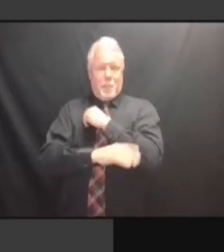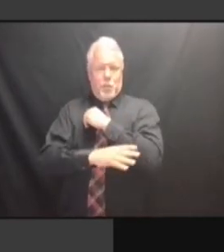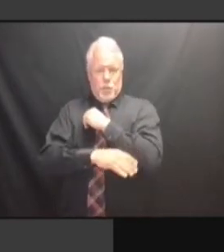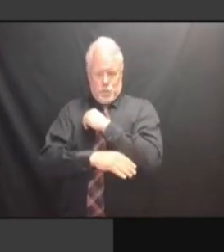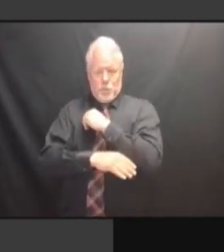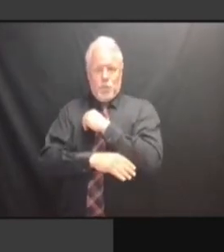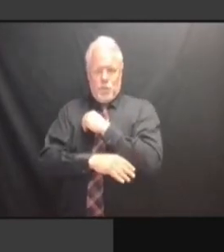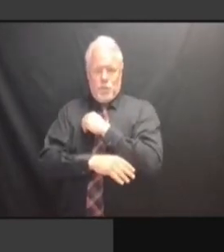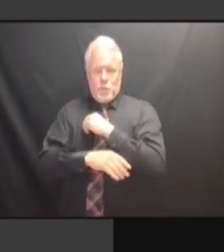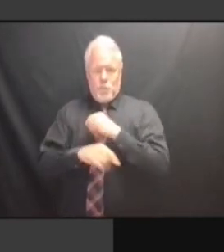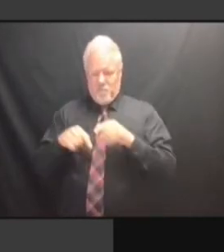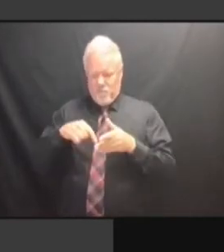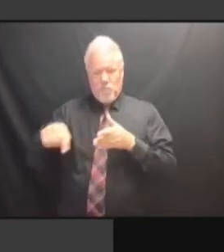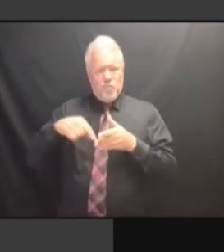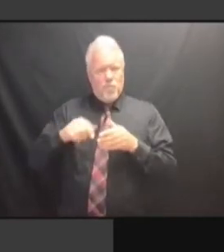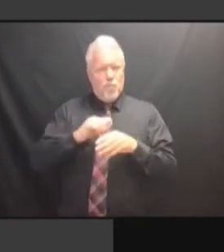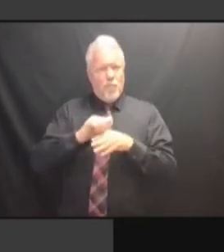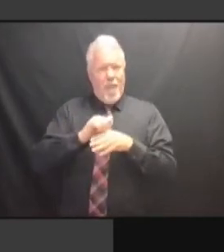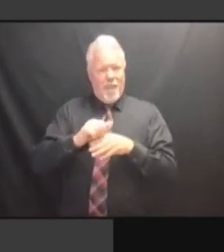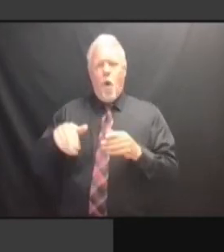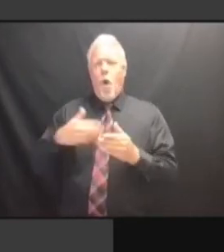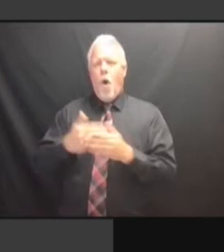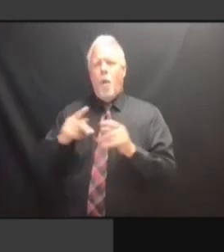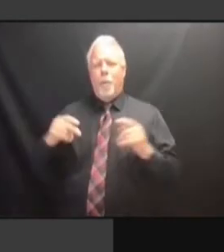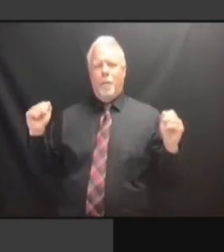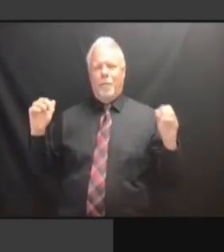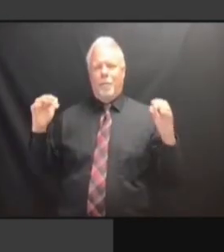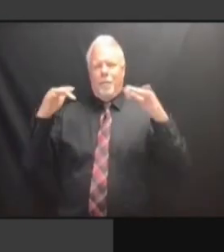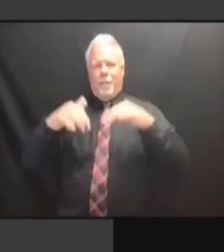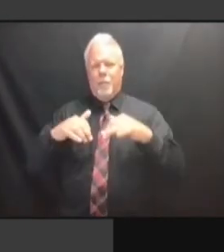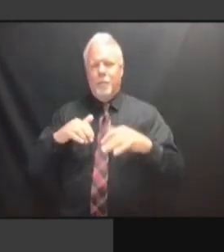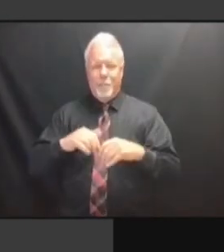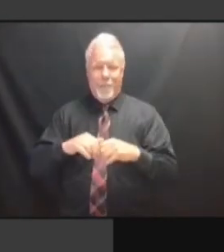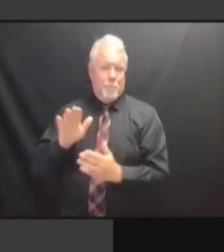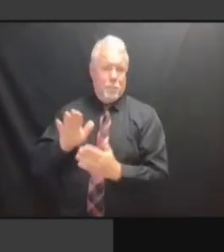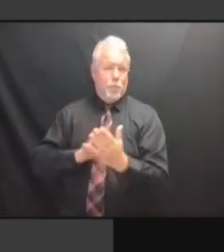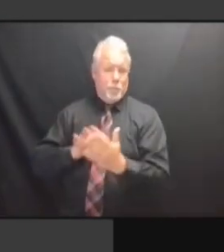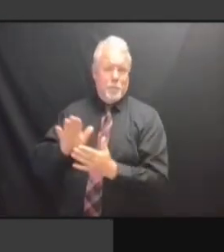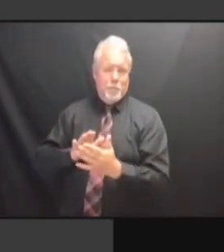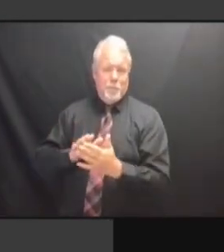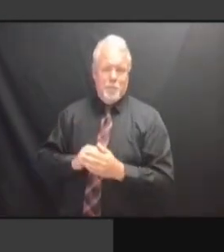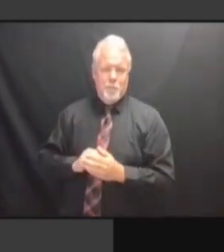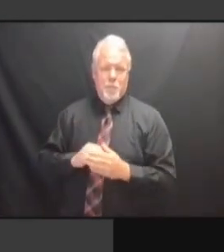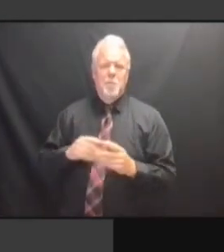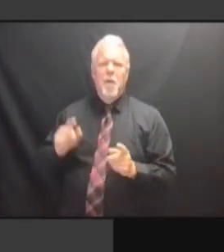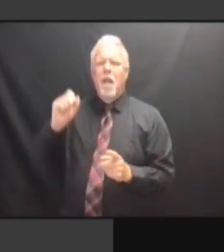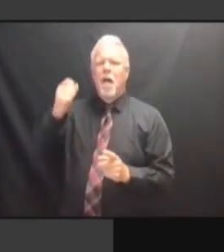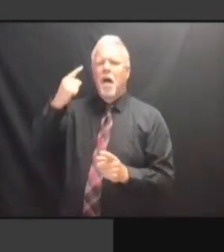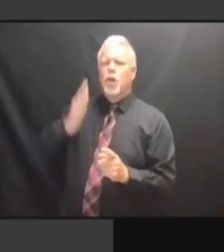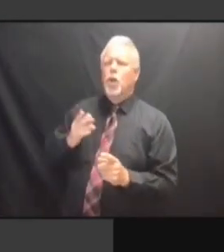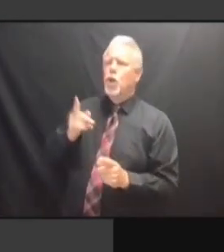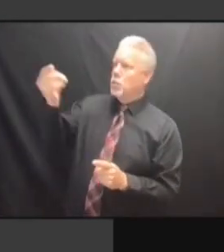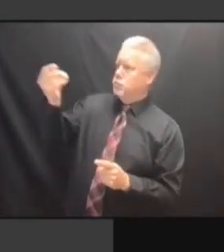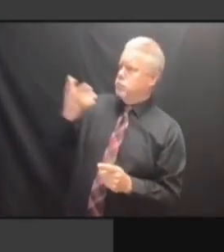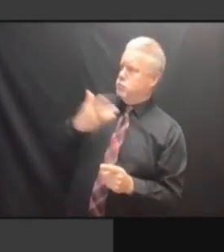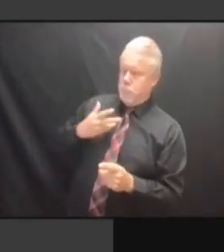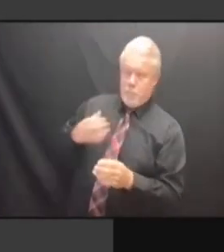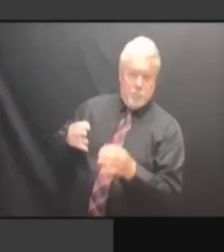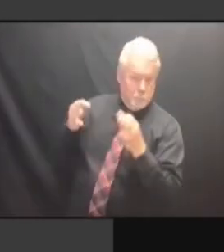TO HAPPEN WITH THAT. AND WE HAVE NOT TO HAPPEN WITH THAT. AND WE HAVE NOT RECEIVED TO HAPPEN WITH THAT. AND WE HAVE NOT RECEIVED ANY AND WE HAVE NOT RECEIVED ANY AND WE HAVE NOT RECEIVED ANY ADDITIONAL AND WE HAVE NOT RECEIVED ANY ADDITIONAL GUIDANCE AND WE HAVE NOT RECEIVED ANY ADDITIONAL GUIDANCE FROM AND WE HAVE NOT RECEIVED ANY ADDITIONAL GUIDANCE FROM THEM AND WE HAVE NOT RECEIVED ANY ADDITIONAL GUIDANCE FROM THEM ON ADDITIONAL GUIDANCE FROM THEM ON ADDITIONAL GUIDANCE FROM THEM ON THAT ADDITIONAL GUIDANCE FROM THEM ON THAT OTHER ADDITIONAL GUIDANCE FROM THEM ON THAT OTHER THAN ADDITIONAL GUIDANCE FROM THEM ON THAT OTHER THAN THEY'RE THAT OTHER THAN THEY'RE THAT OTHER THAN THEY'RE REEVALUATING THAT OTHER THAN THEY'RE REEVALUATING IT. REEVALUATING IT. REEVALUATING IT. IS REEVALUATING IT. IS IT REEVALUATING IT. IS IT SOMETHING REEVALUATING IT. IS IT SOMETHING TO REEVALUATING IT. IS IT SOMETHING TO CONSIDER? IS IT SOMETHING TO CONSIDER?